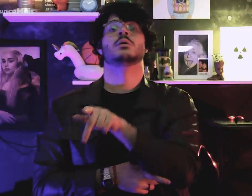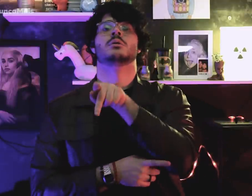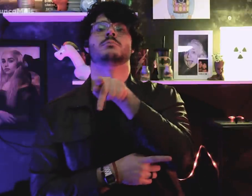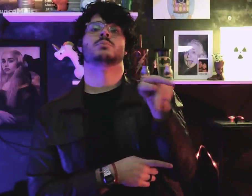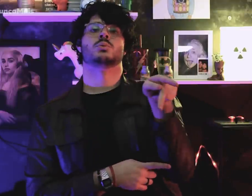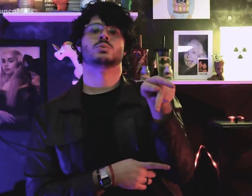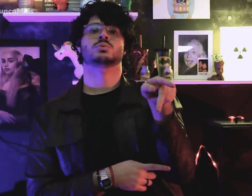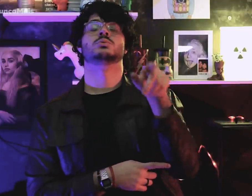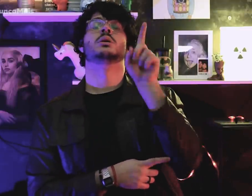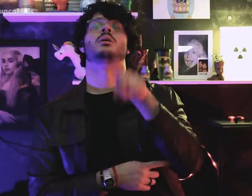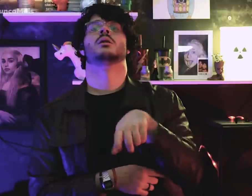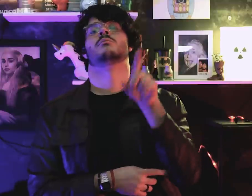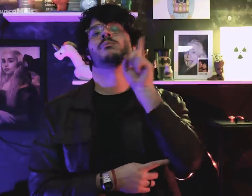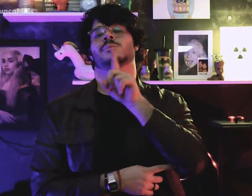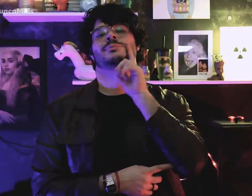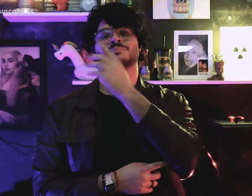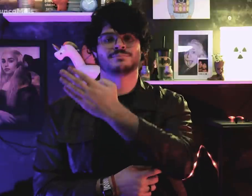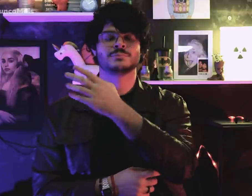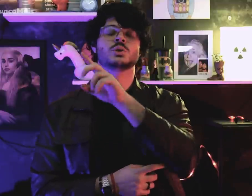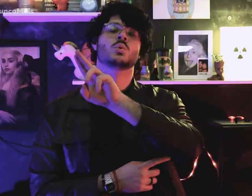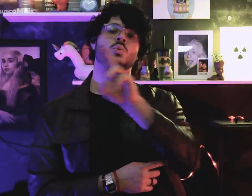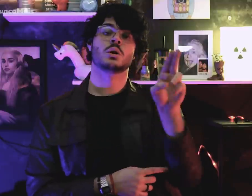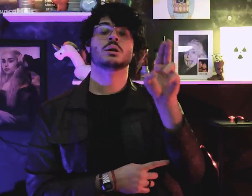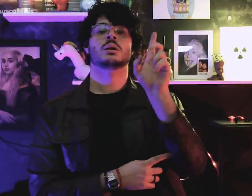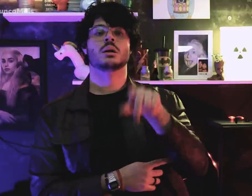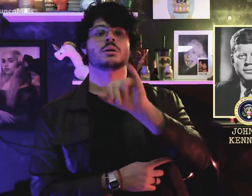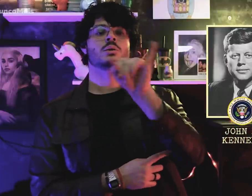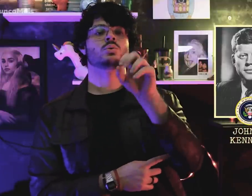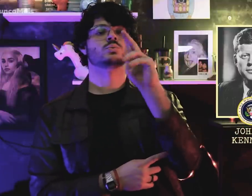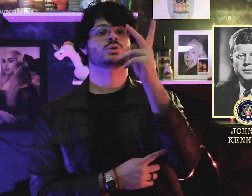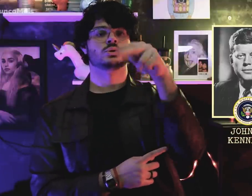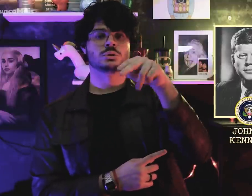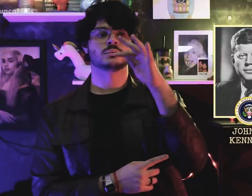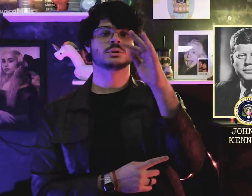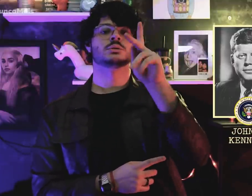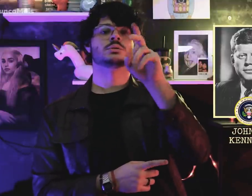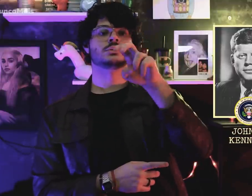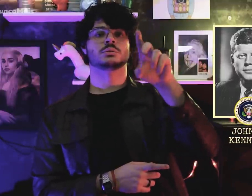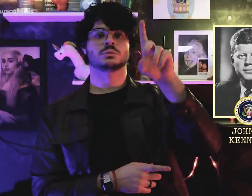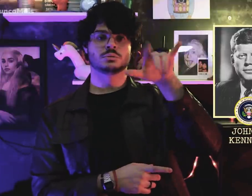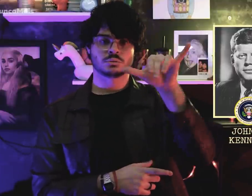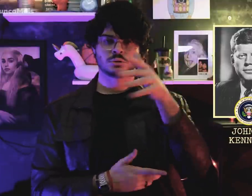to the former president of the USA John F. Kennedy,